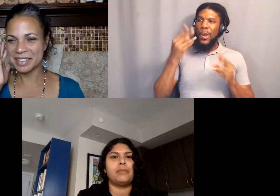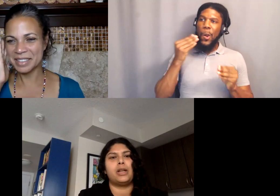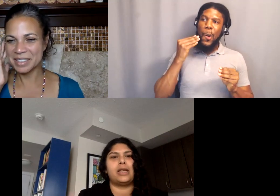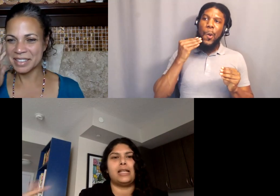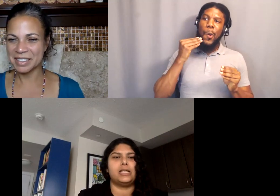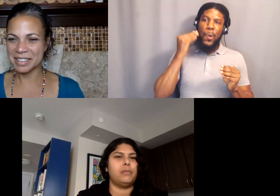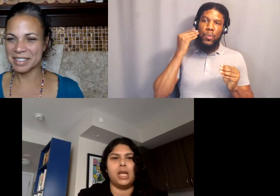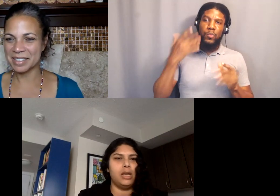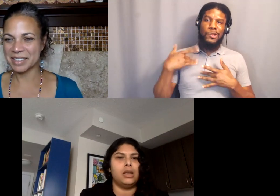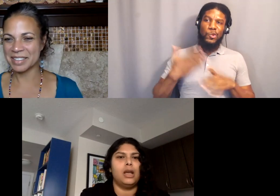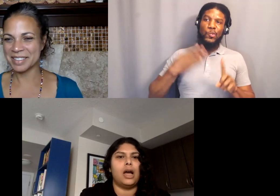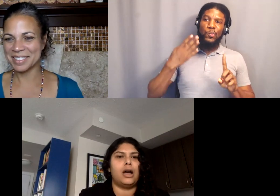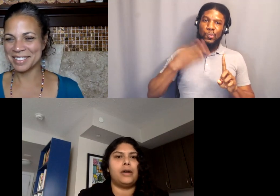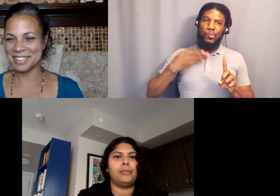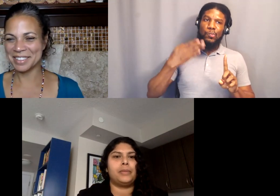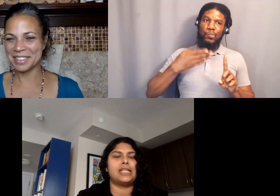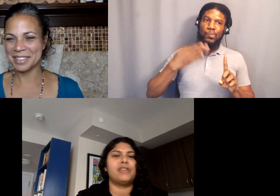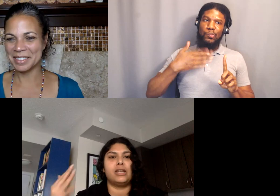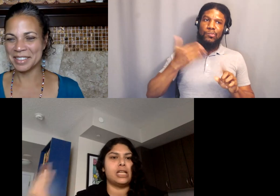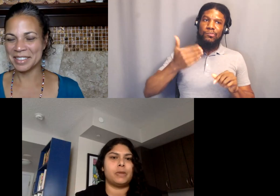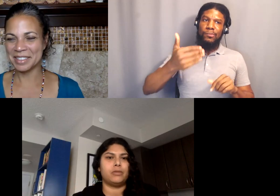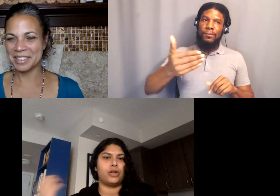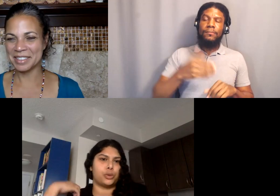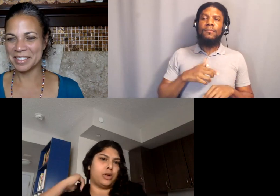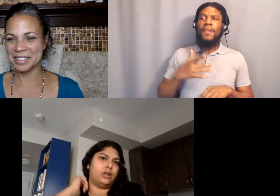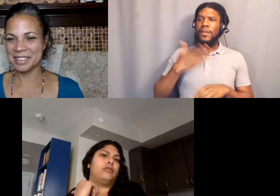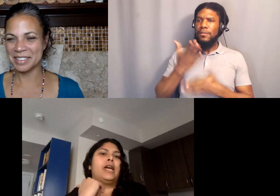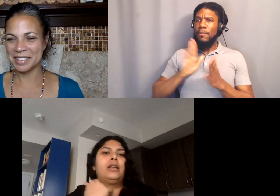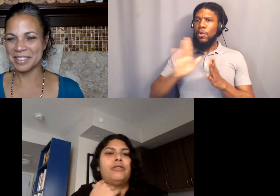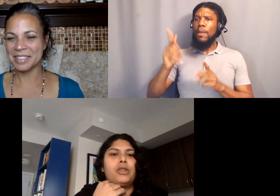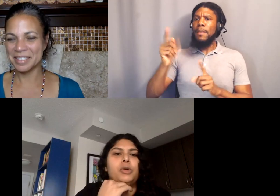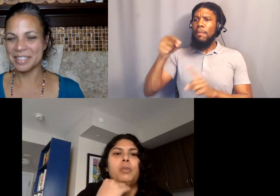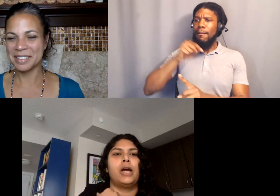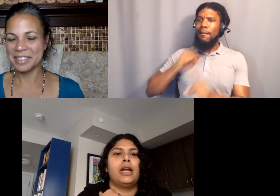I'm gonna get to meet, 'cause everything has been virtual for the most part,